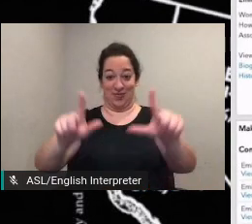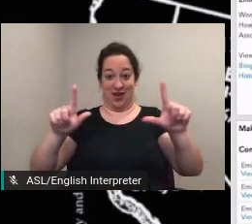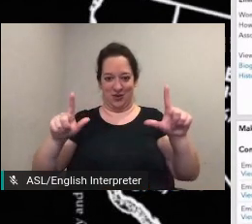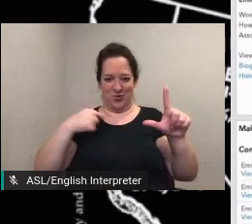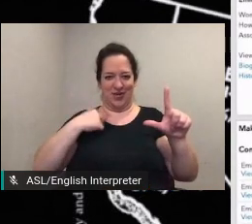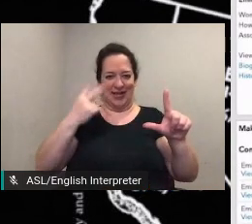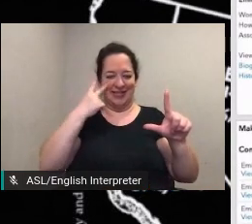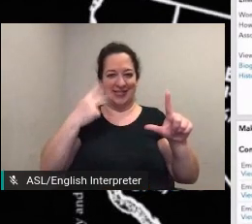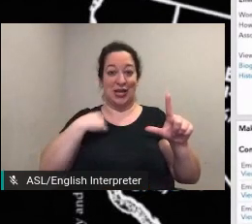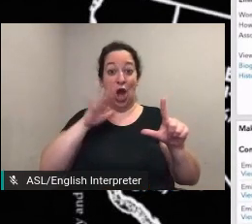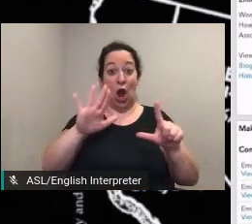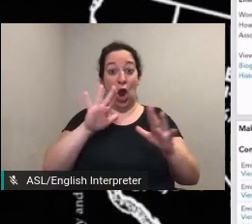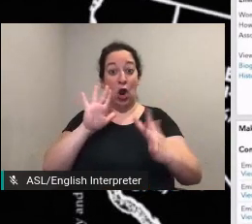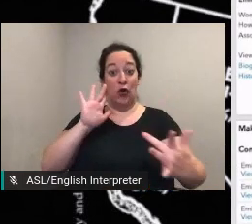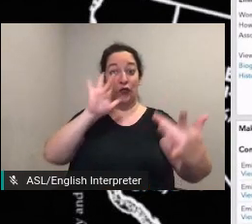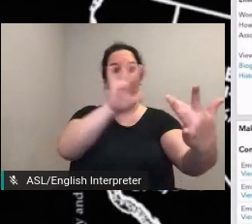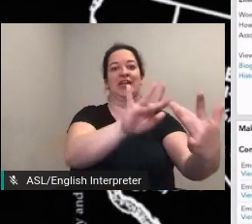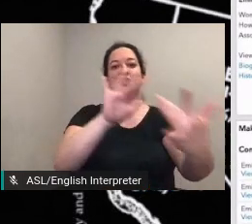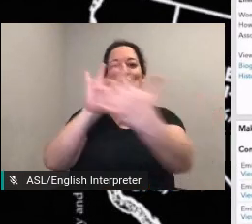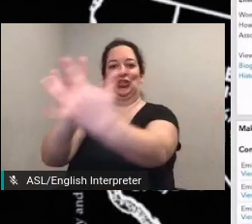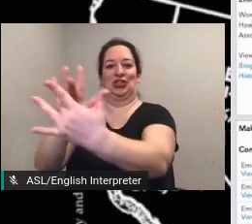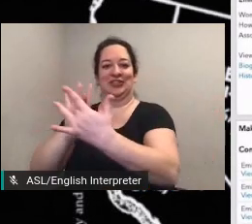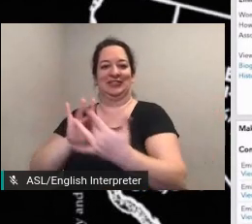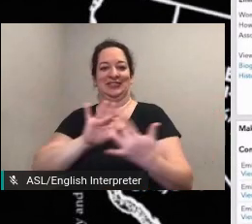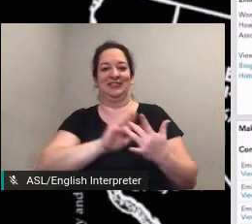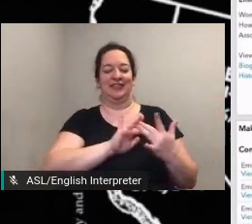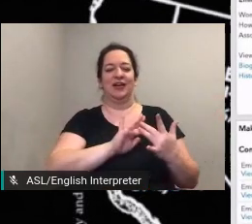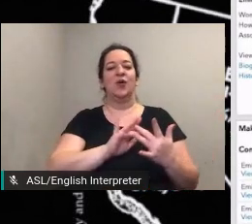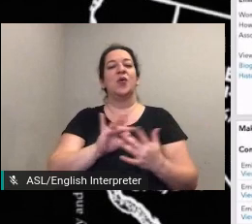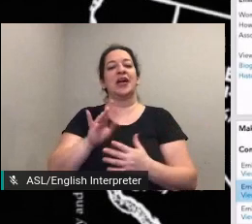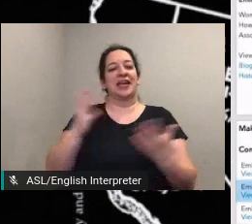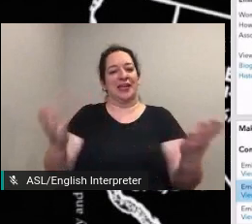her reach was both here and abroad she was connected